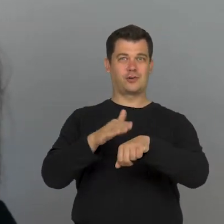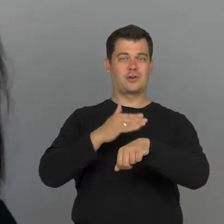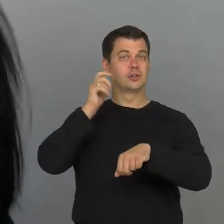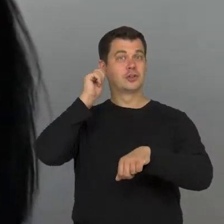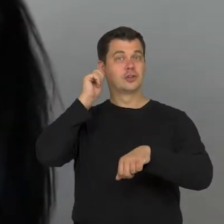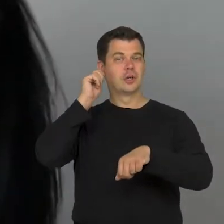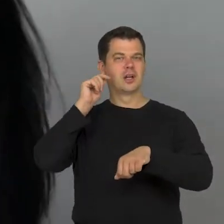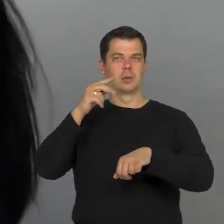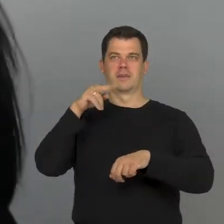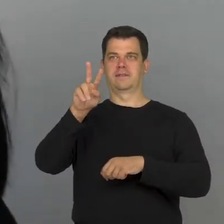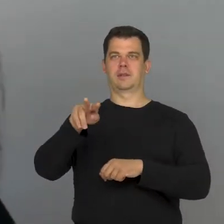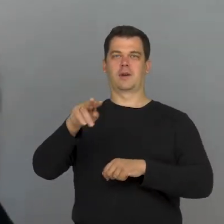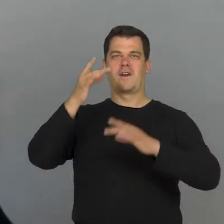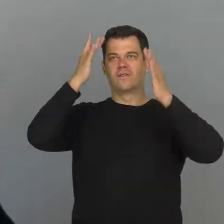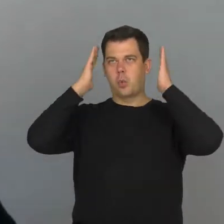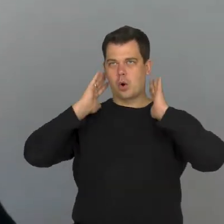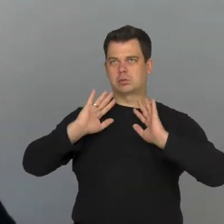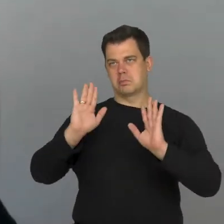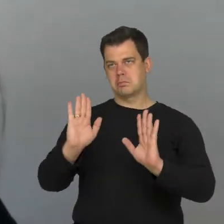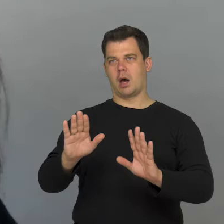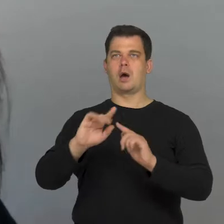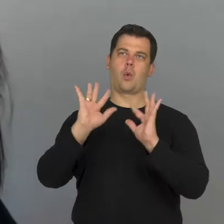and they say that they see hair, beautiful lips,